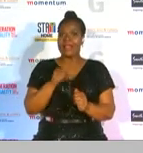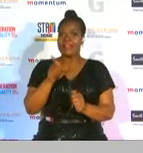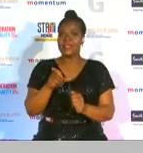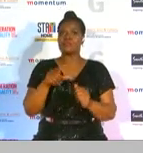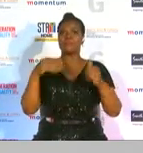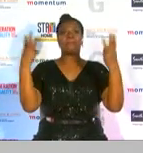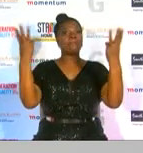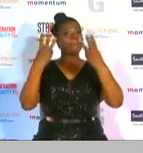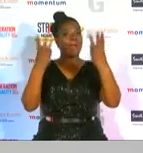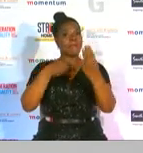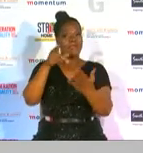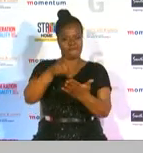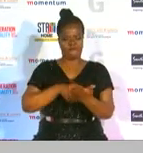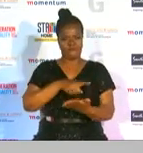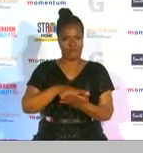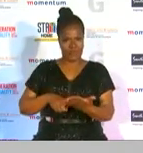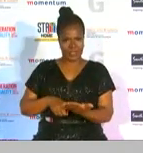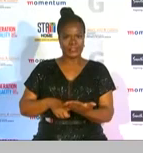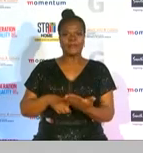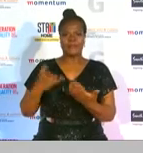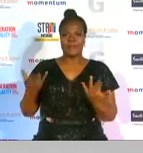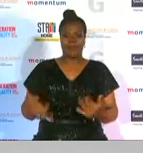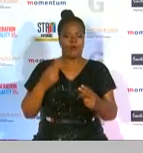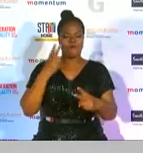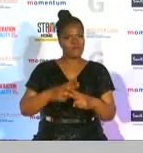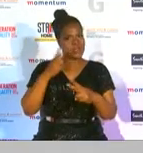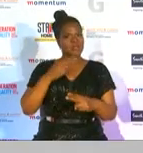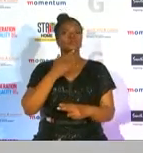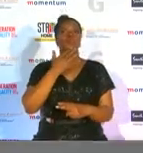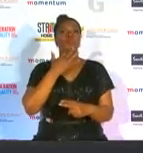the finalists for women in pr and sponsorships are